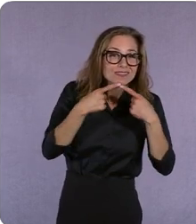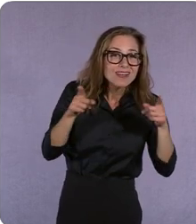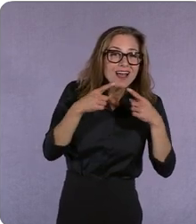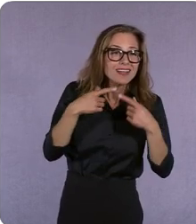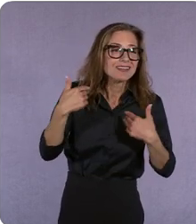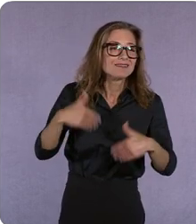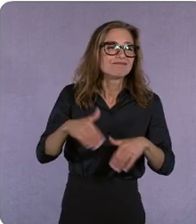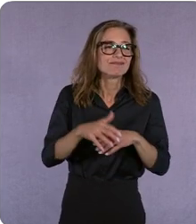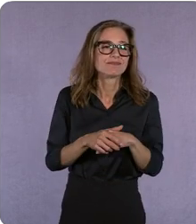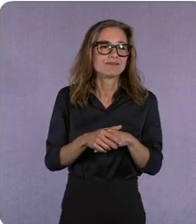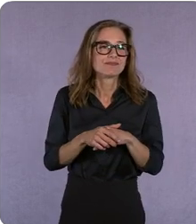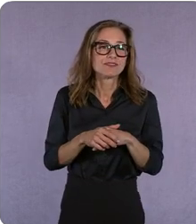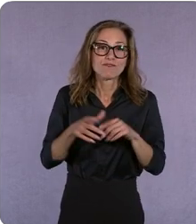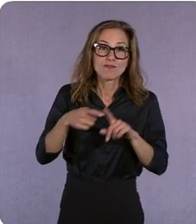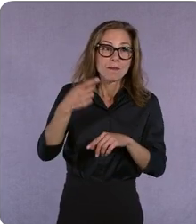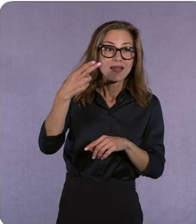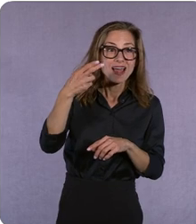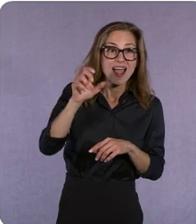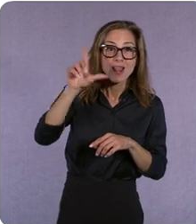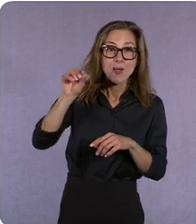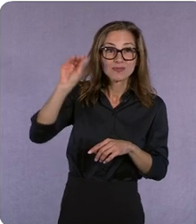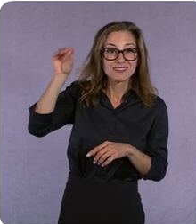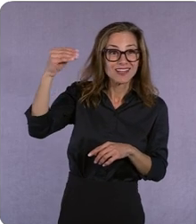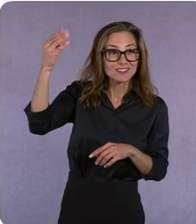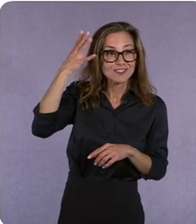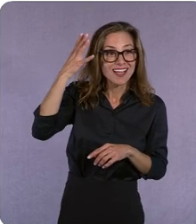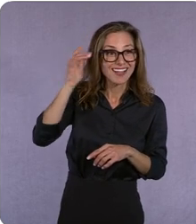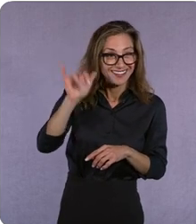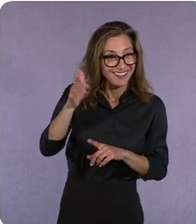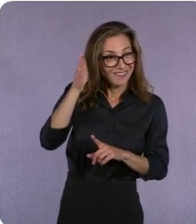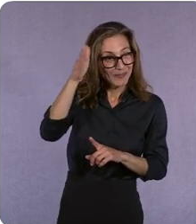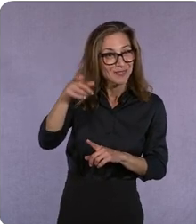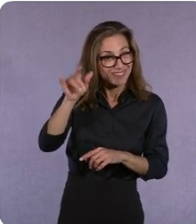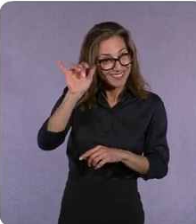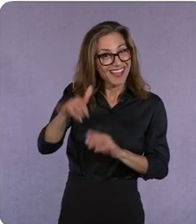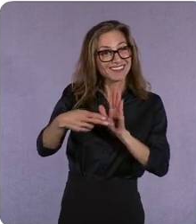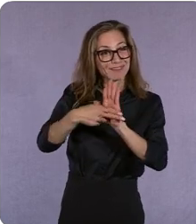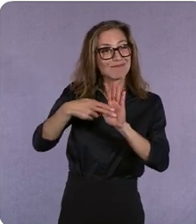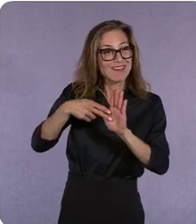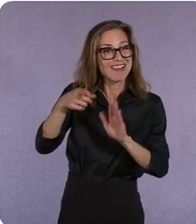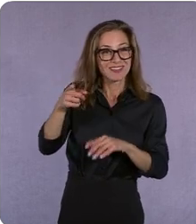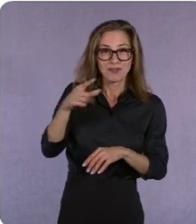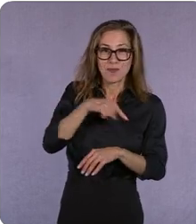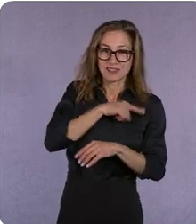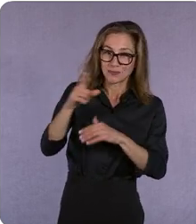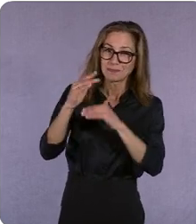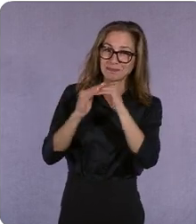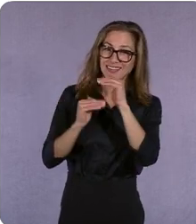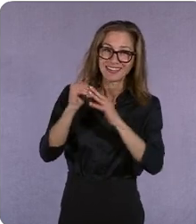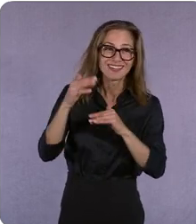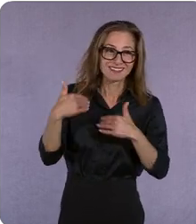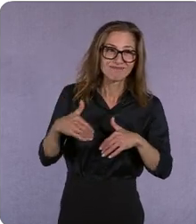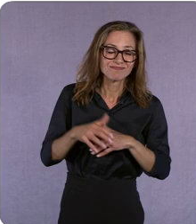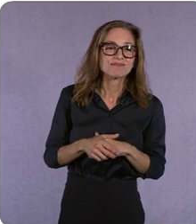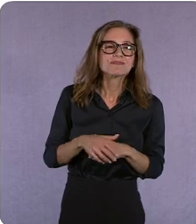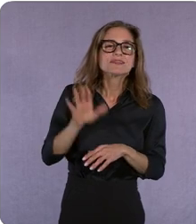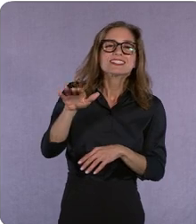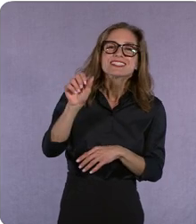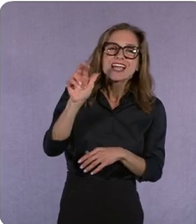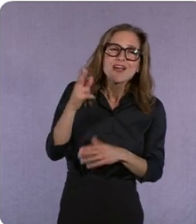think that's the future i think that's where brand loyalty we've built yeah i agree 100 percent with you. Well, Sarah thank you so much for coming. >>Sarah: Thank you so much for having me, it was a delight.